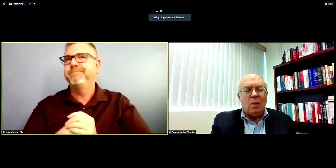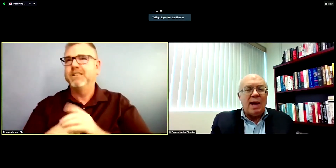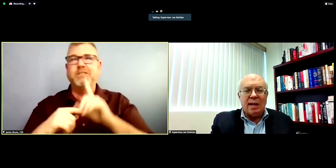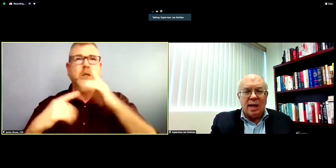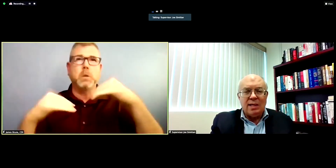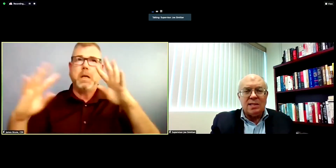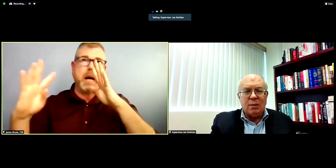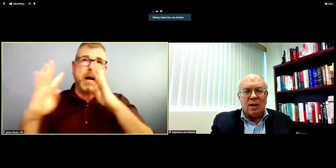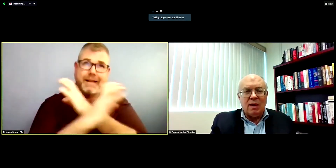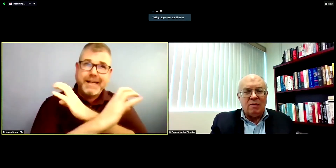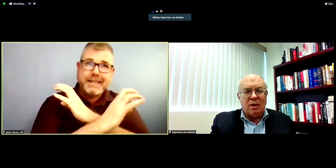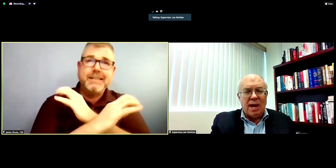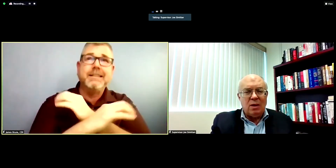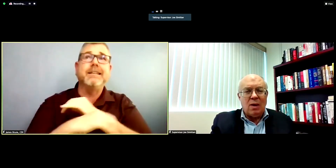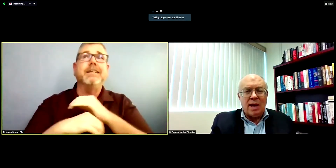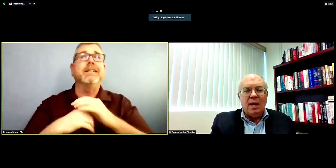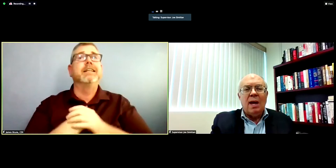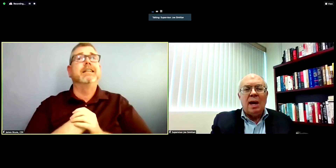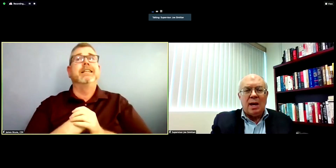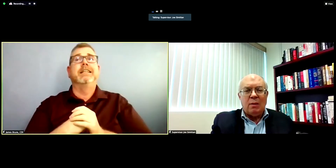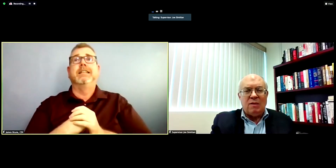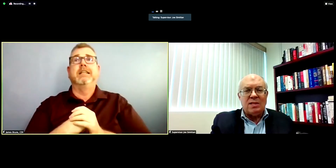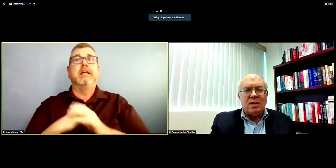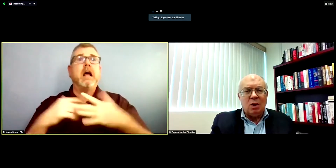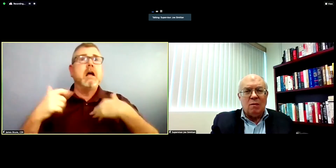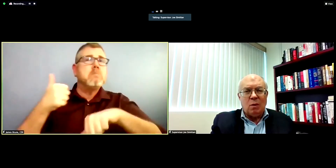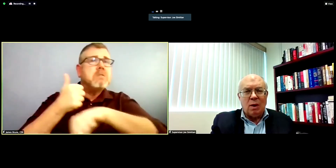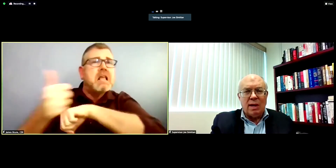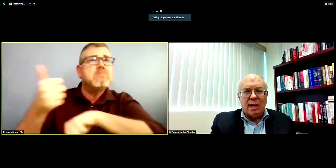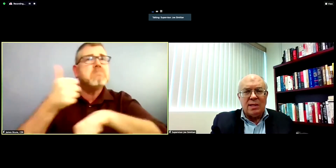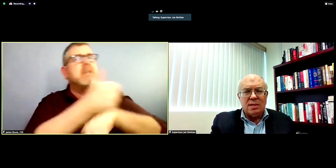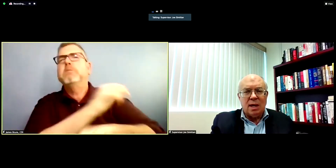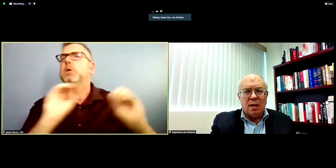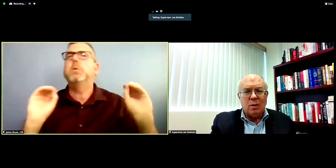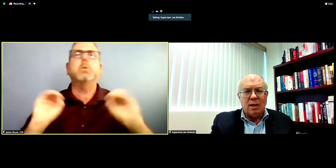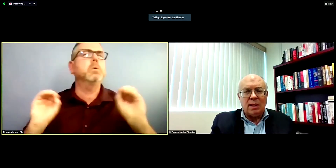wagging, i just think we got to figure out, all right, how do we fix it? and go forward as quickly